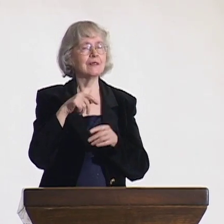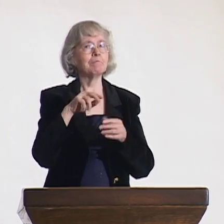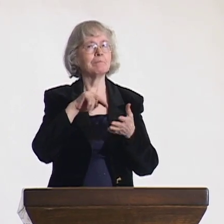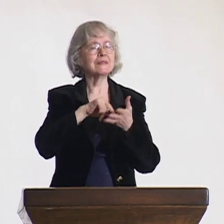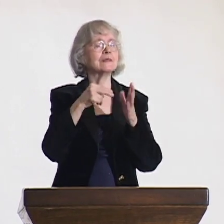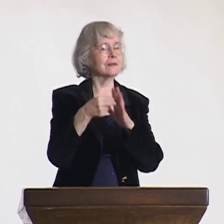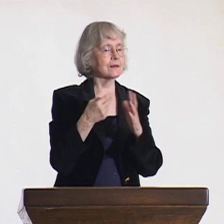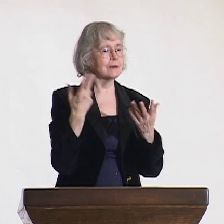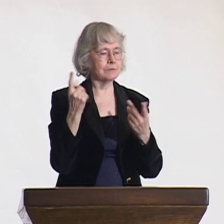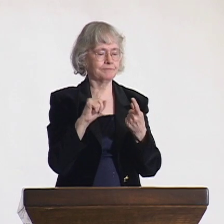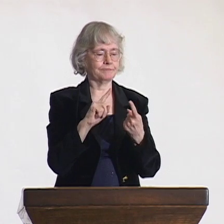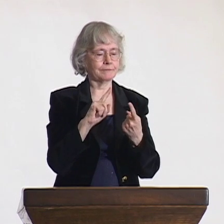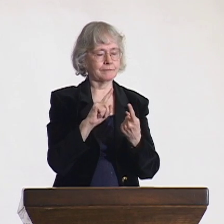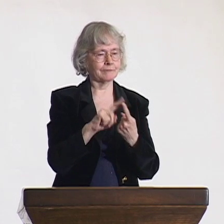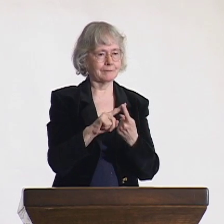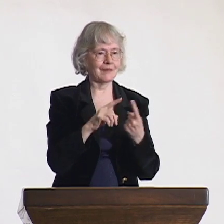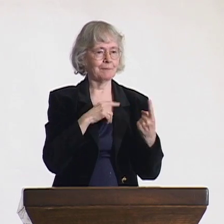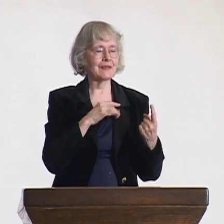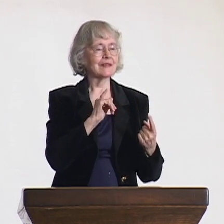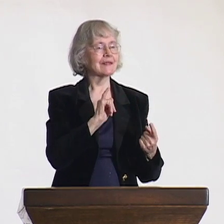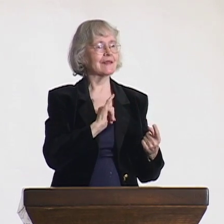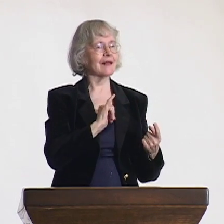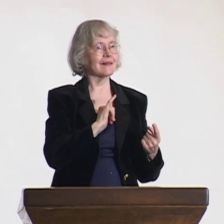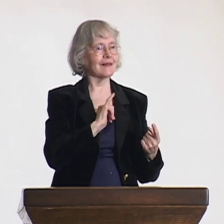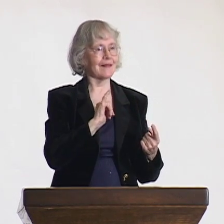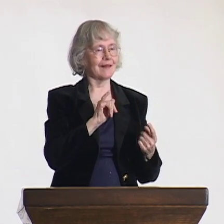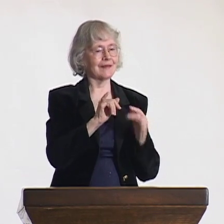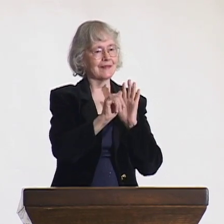because of that experience at the school for the deaf.